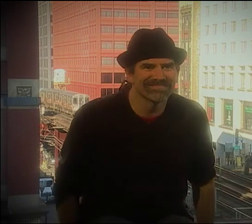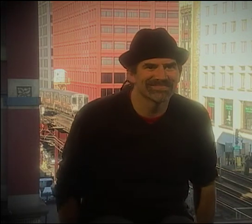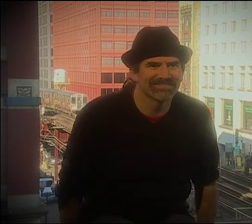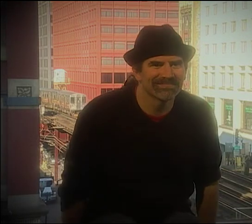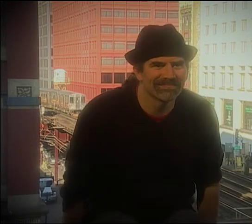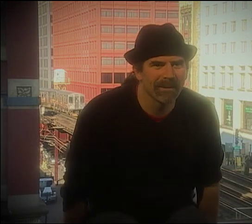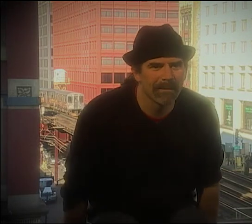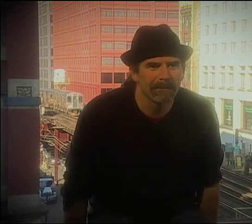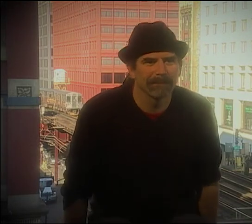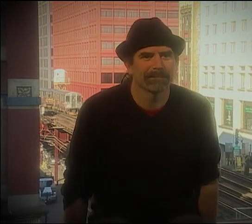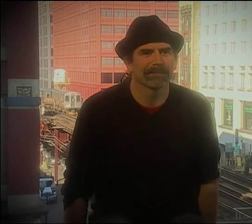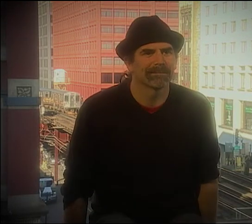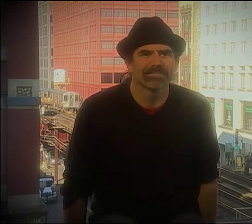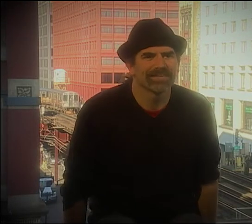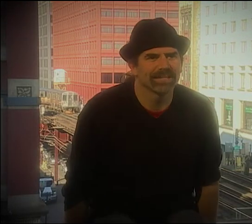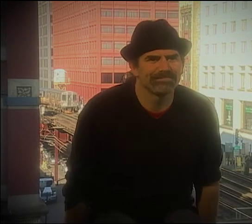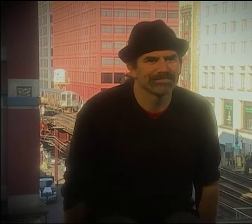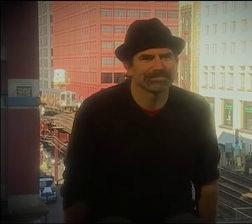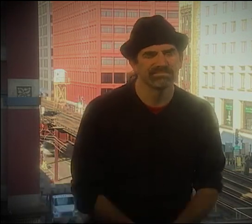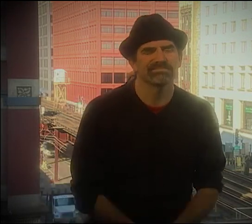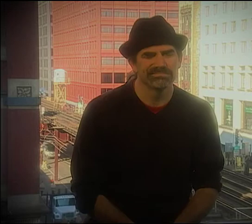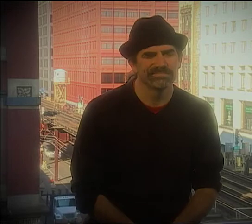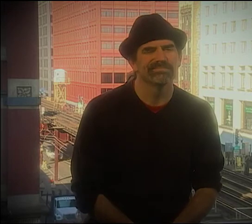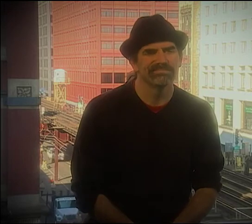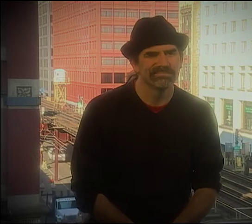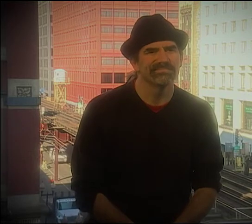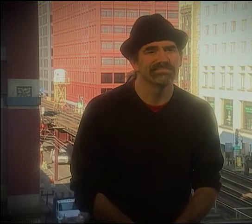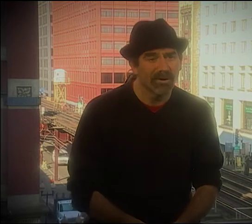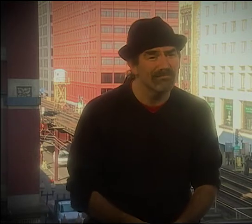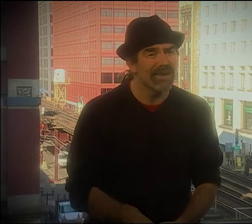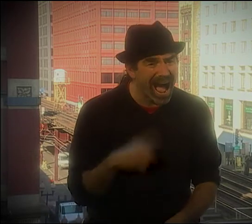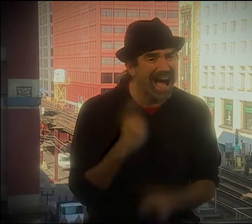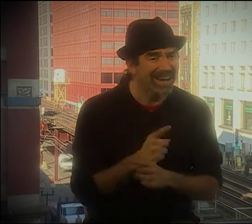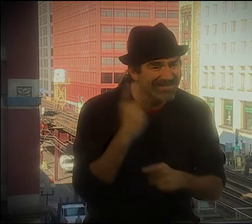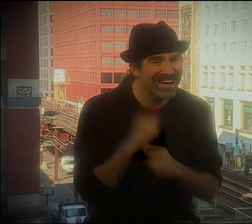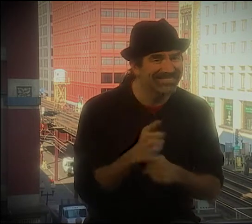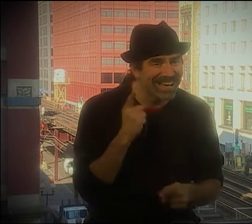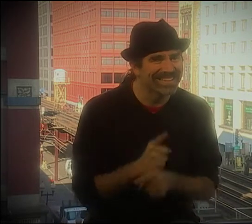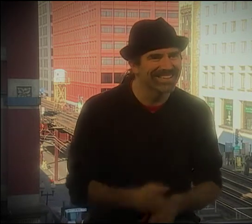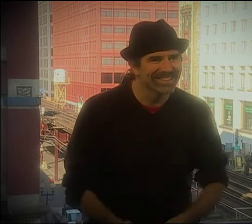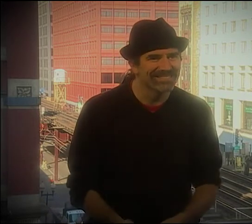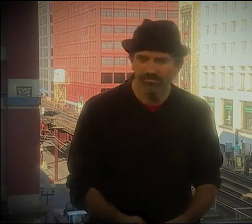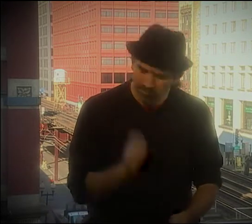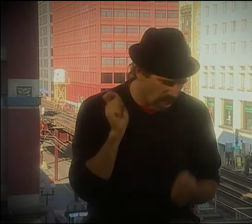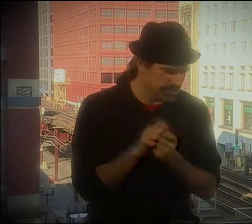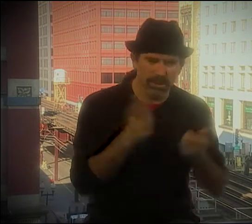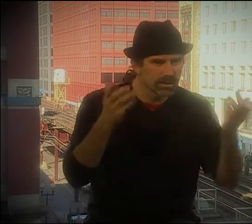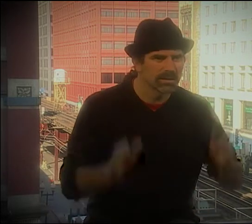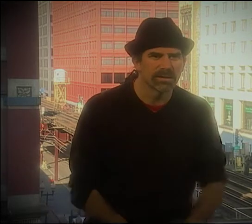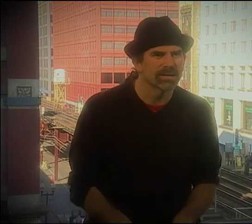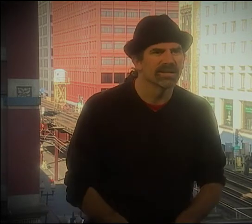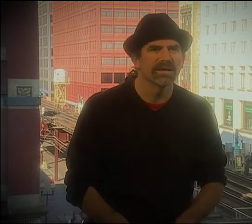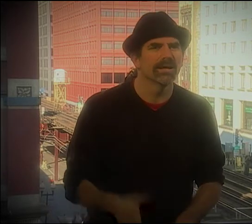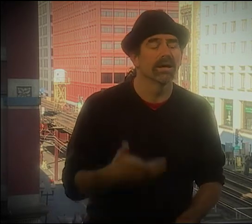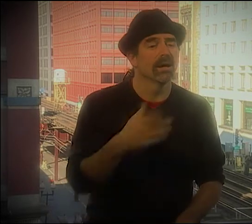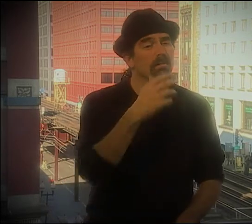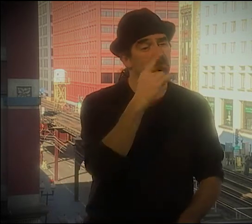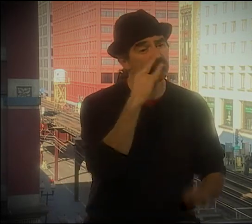IT'S THE MOST POLITICAL STRONG-AGAINST-ORALISM THING THAT I CAN THINK OF. AND THE WAY TO MAKE THAT CASE WAS BY SPEAKING.